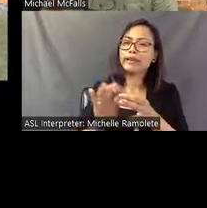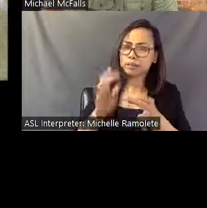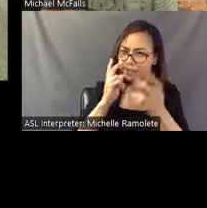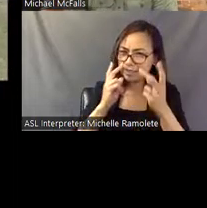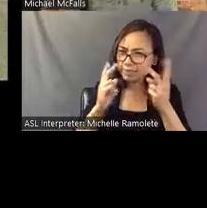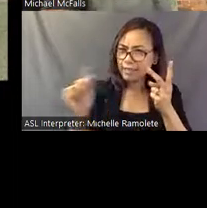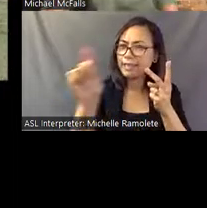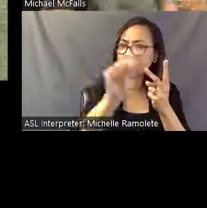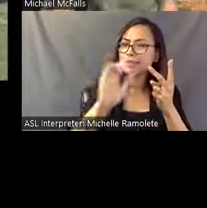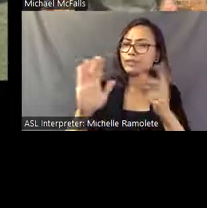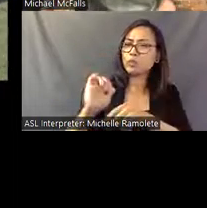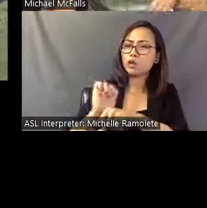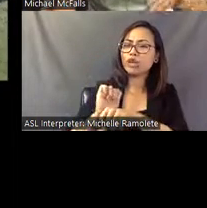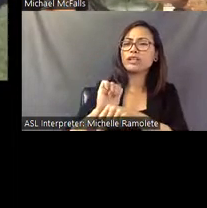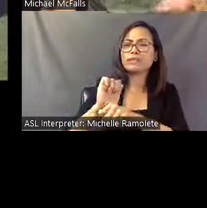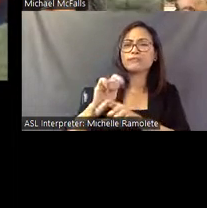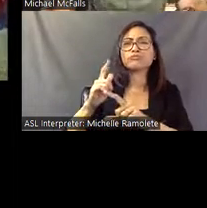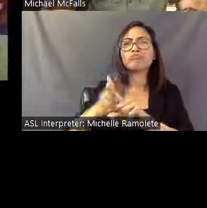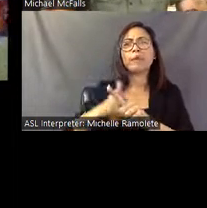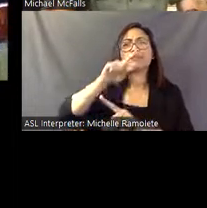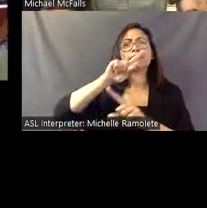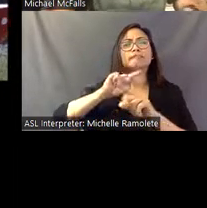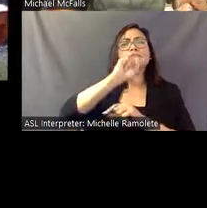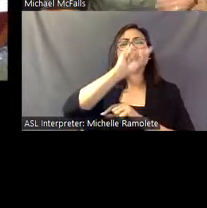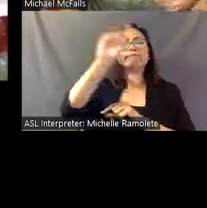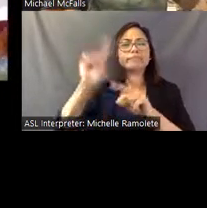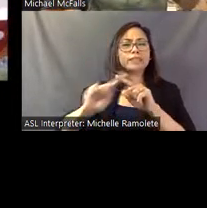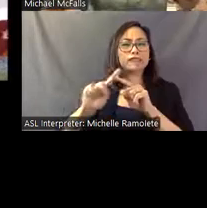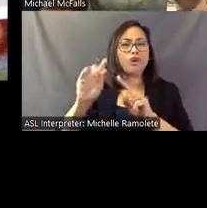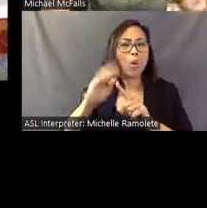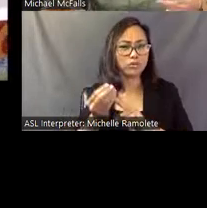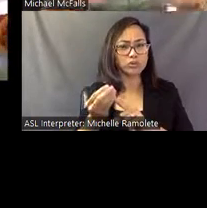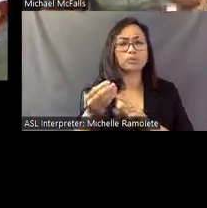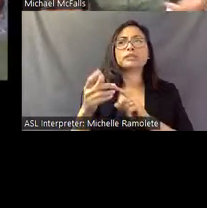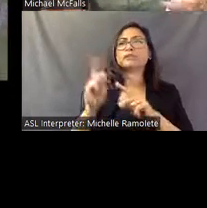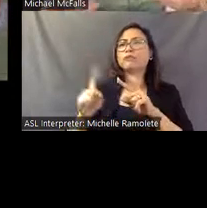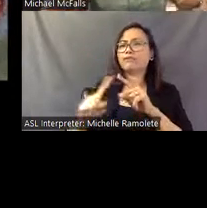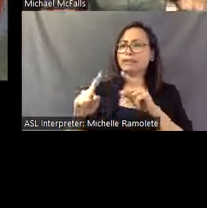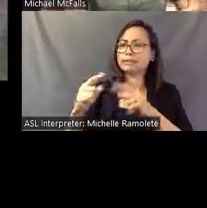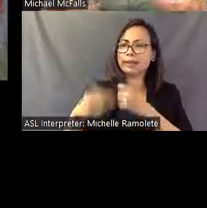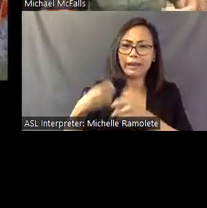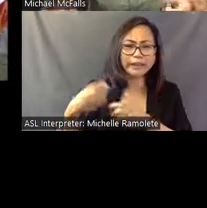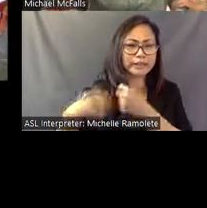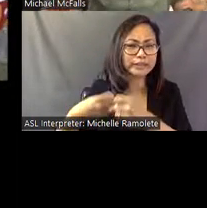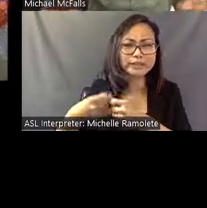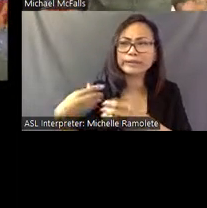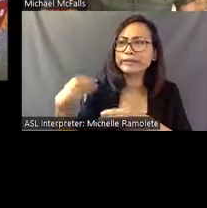religions throughout the ages because we all originate it from this place, Mu. It's an origin story.